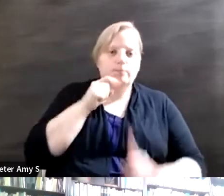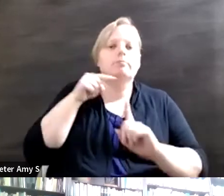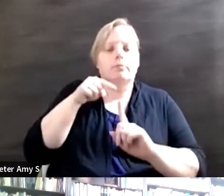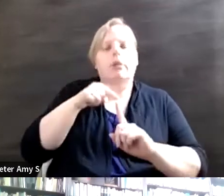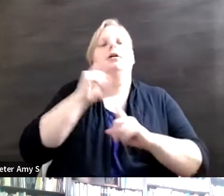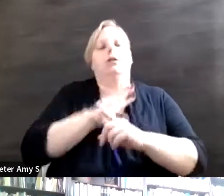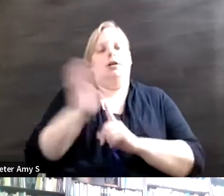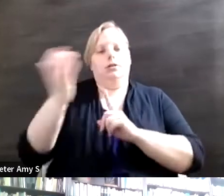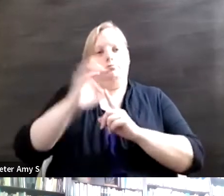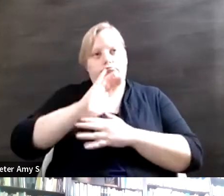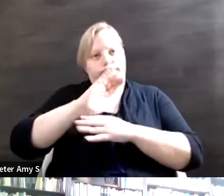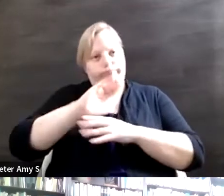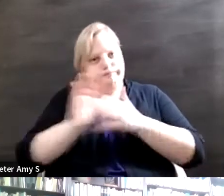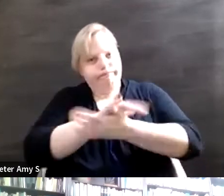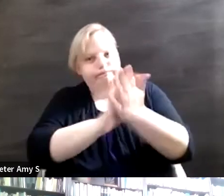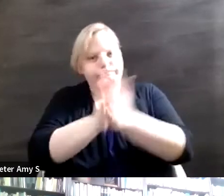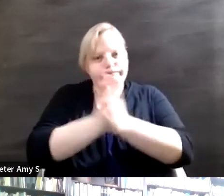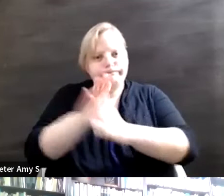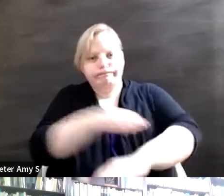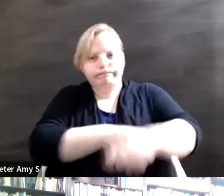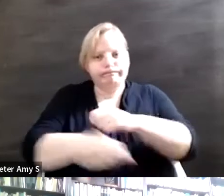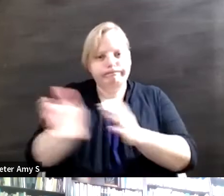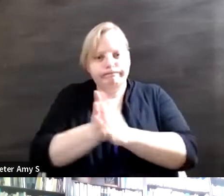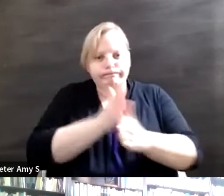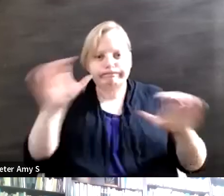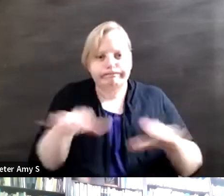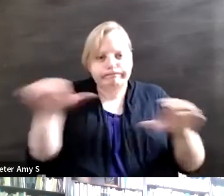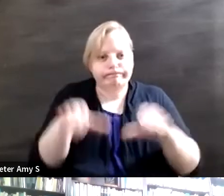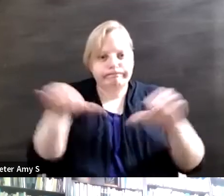and advocacy in many Latin American countries on political participation